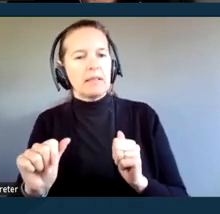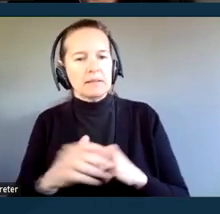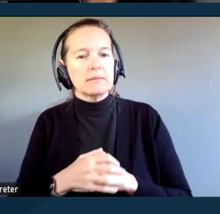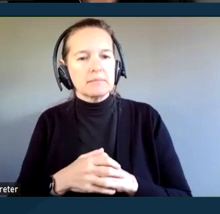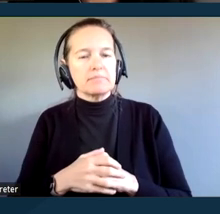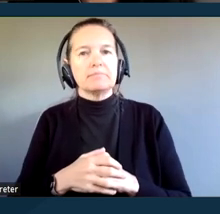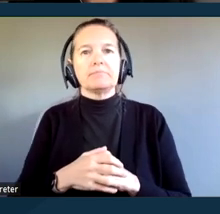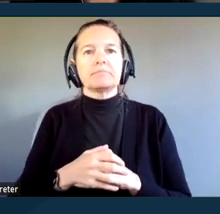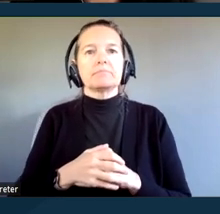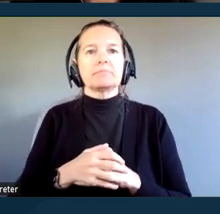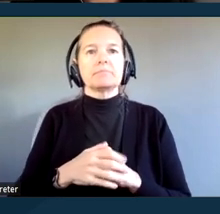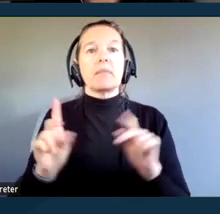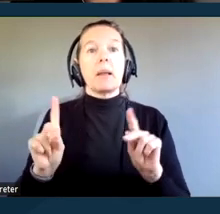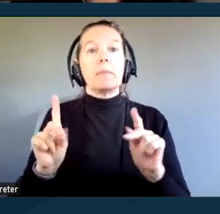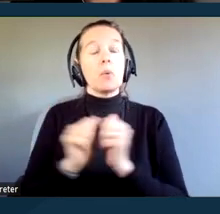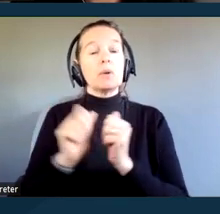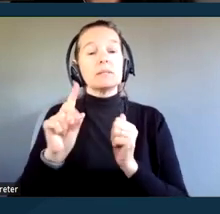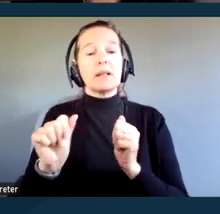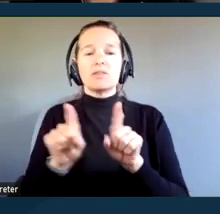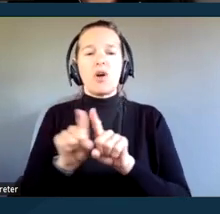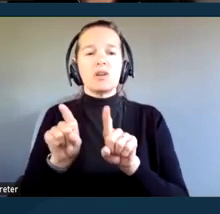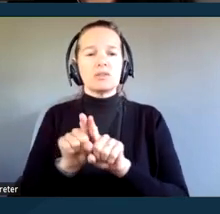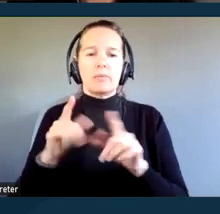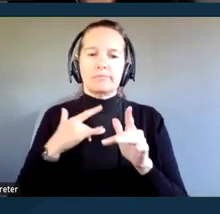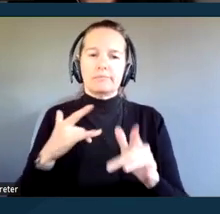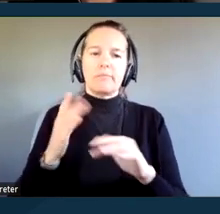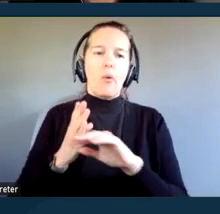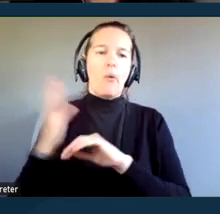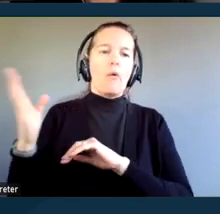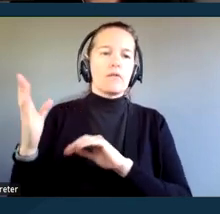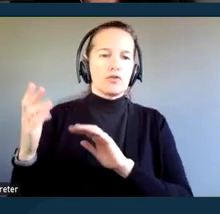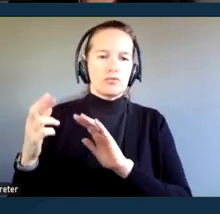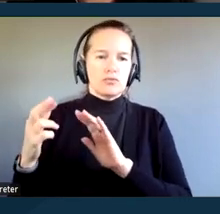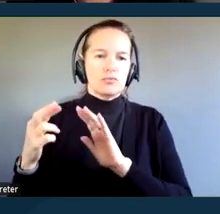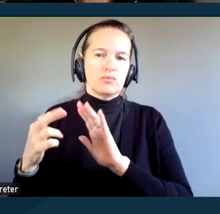People with disabilities are also overrepresented in the criminal justice system